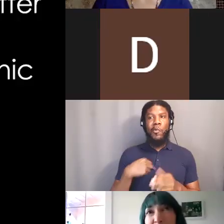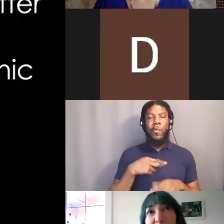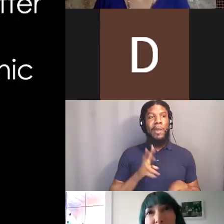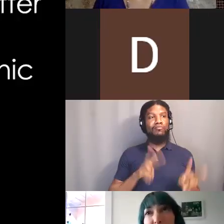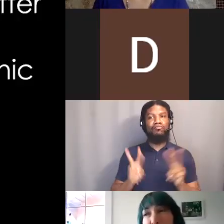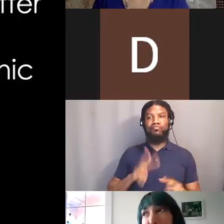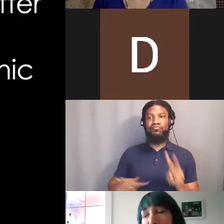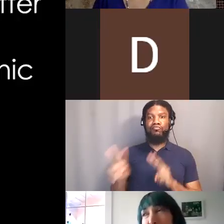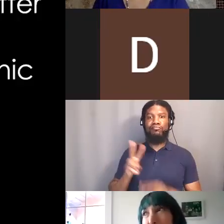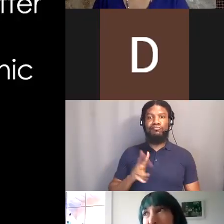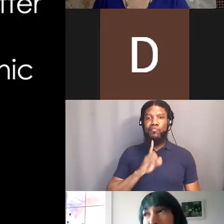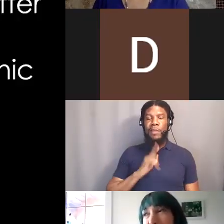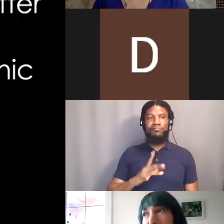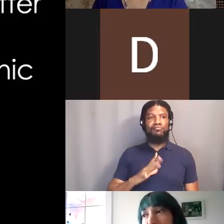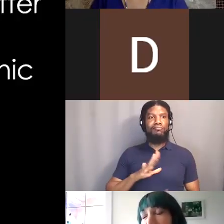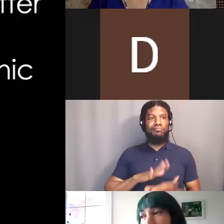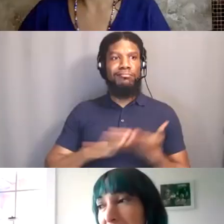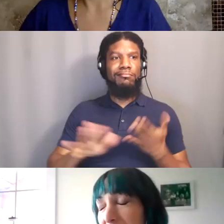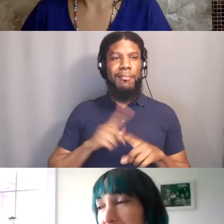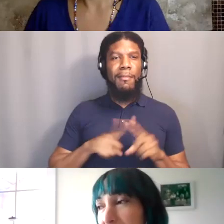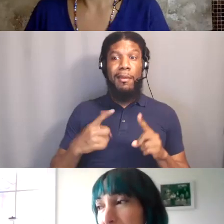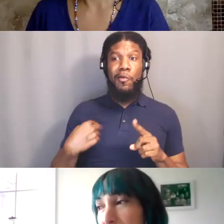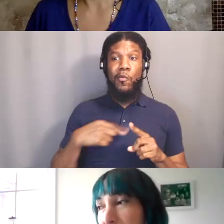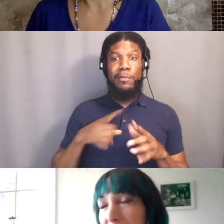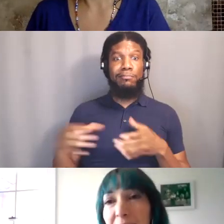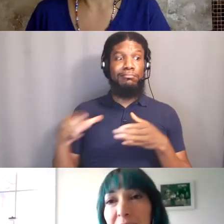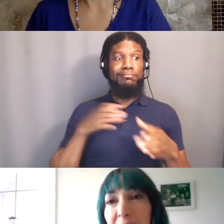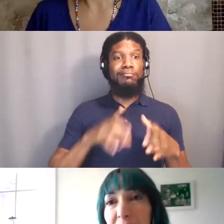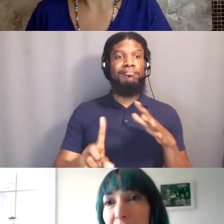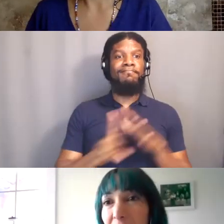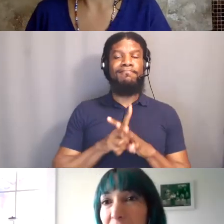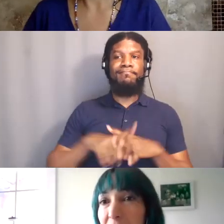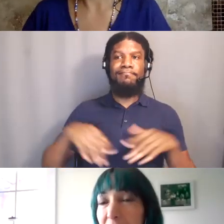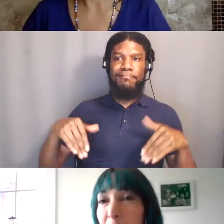We unfortunately were too late and we miss the, I think they had singers or dancers that day